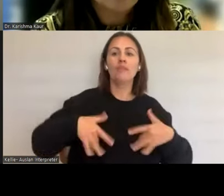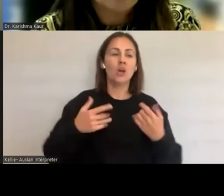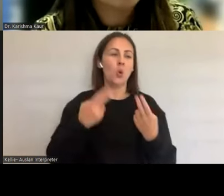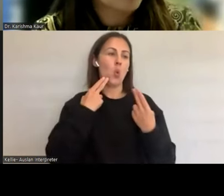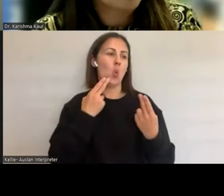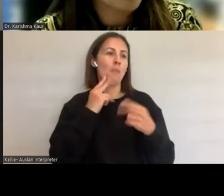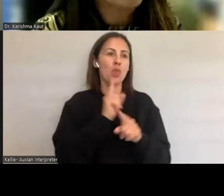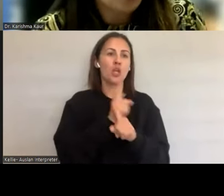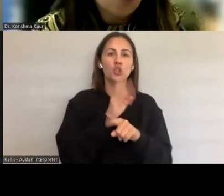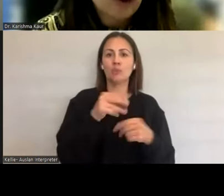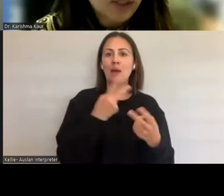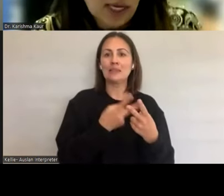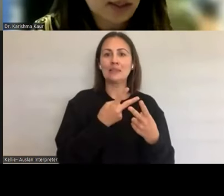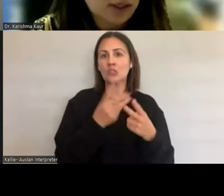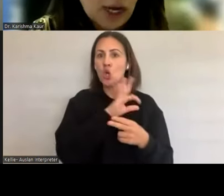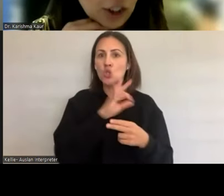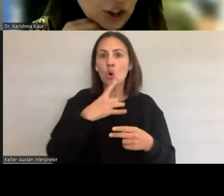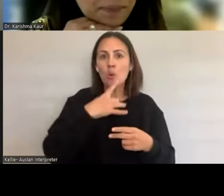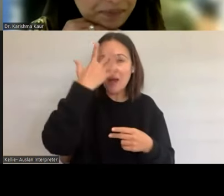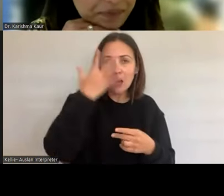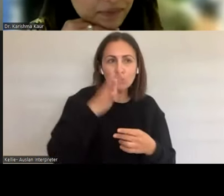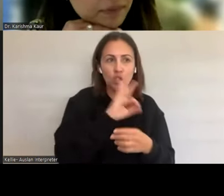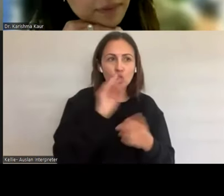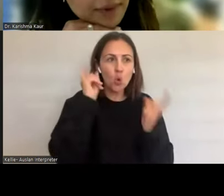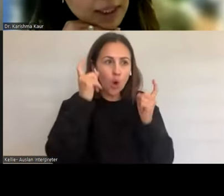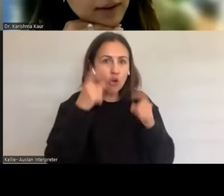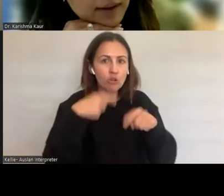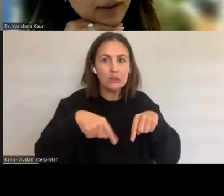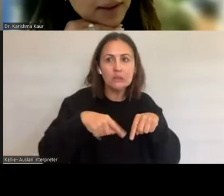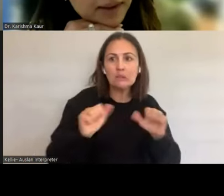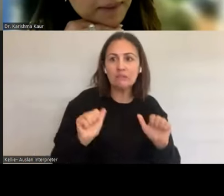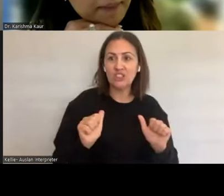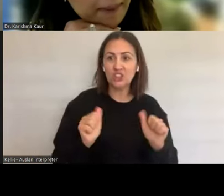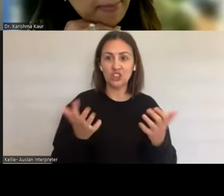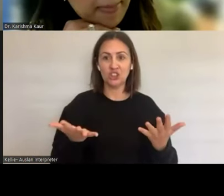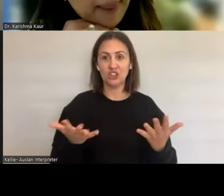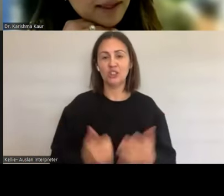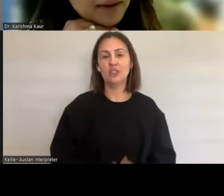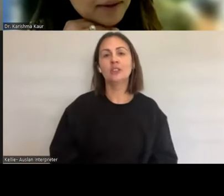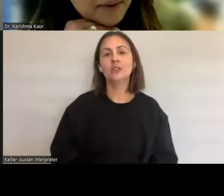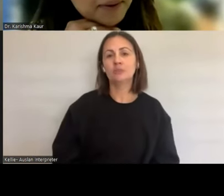actually bring about a lot of sex education. Yeah, absolutely. You spoke quite a bit about